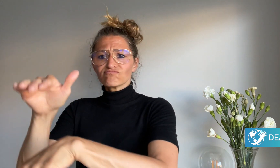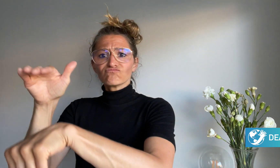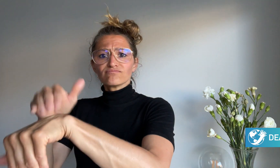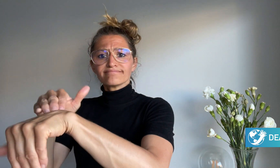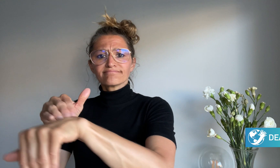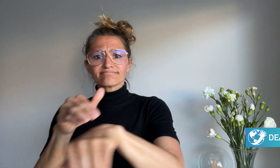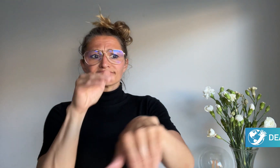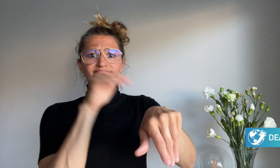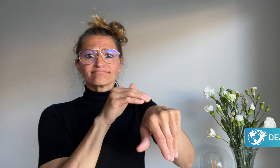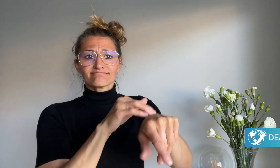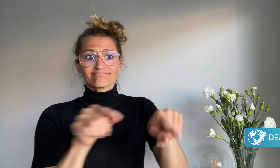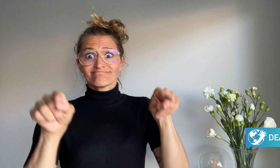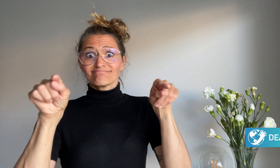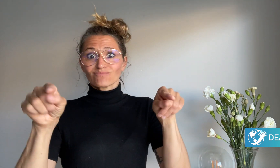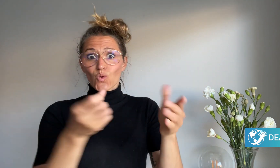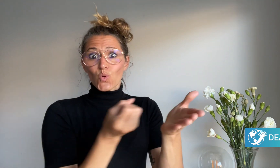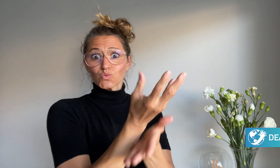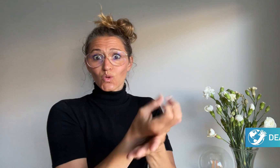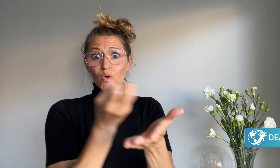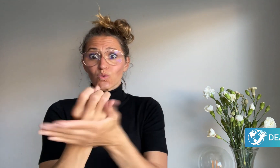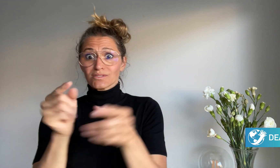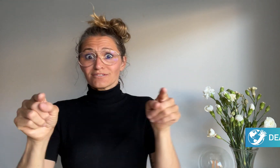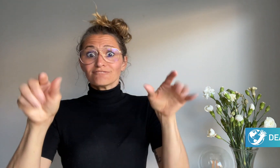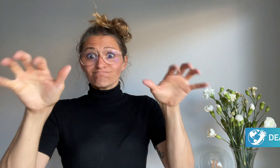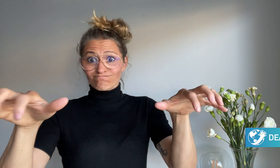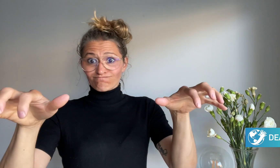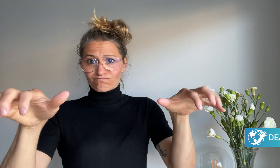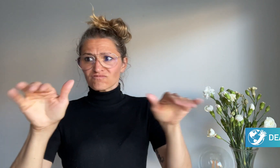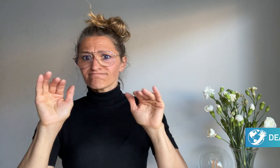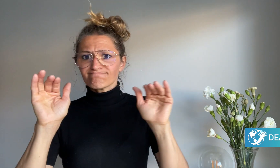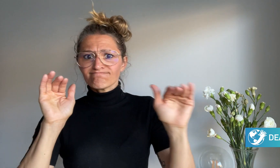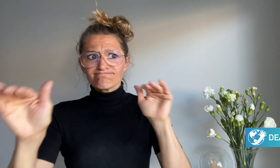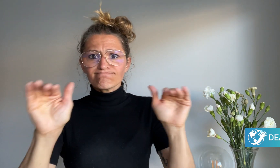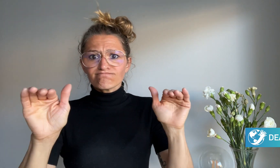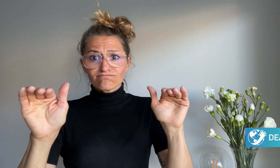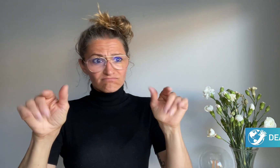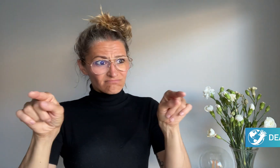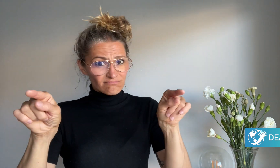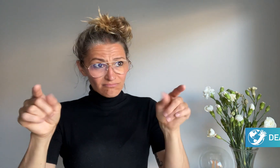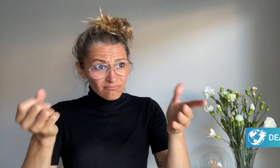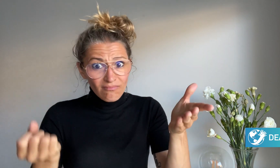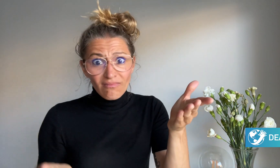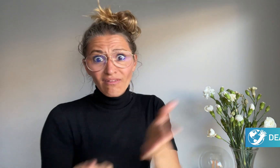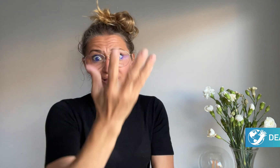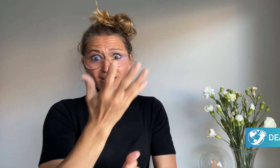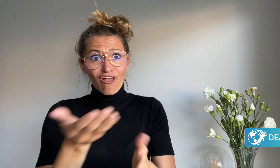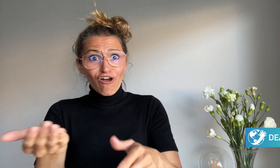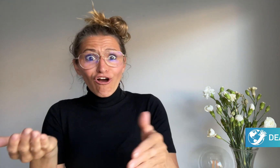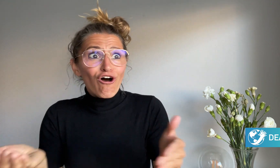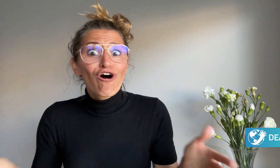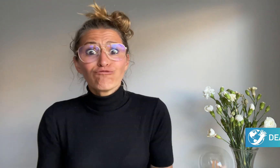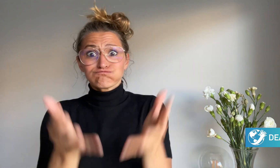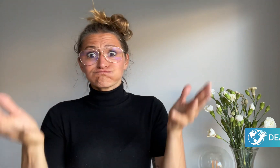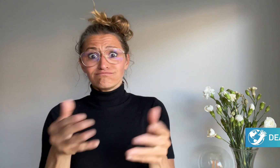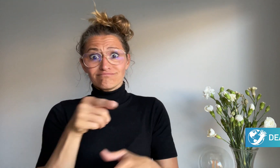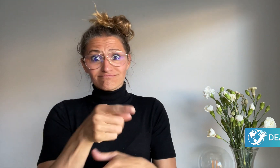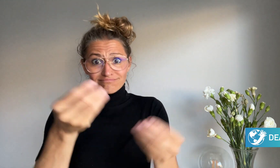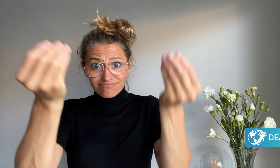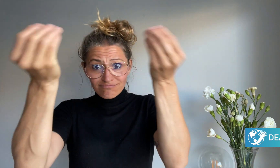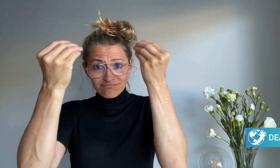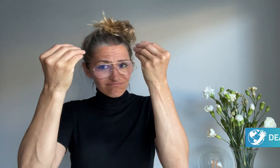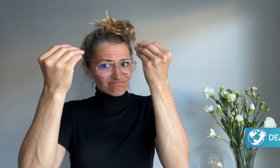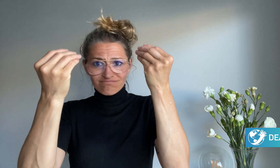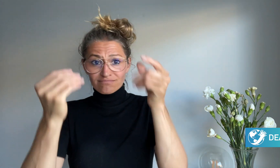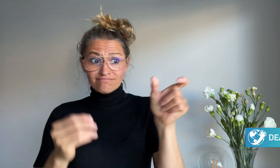called out the news outlets that promoted the class.